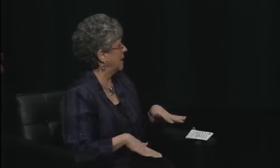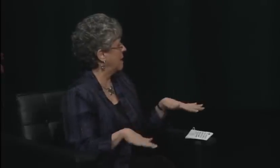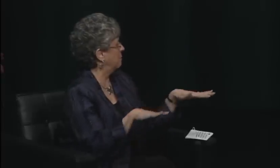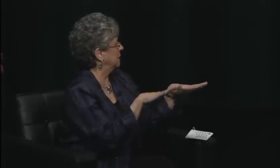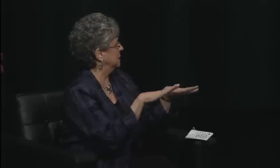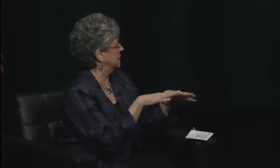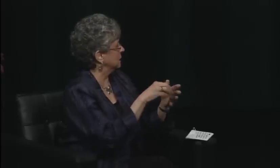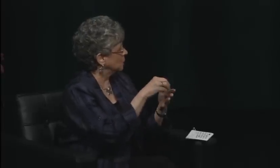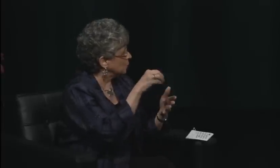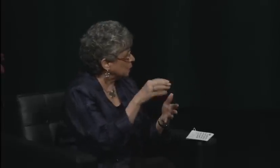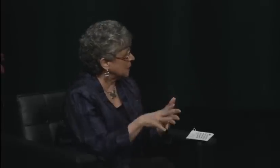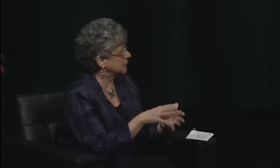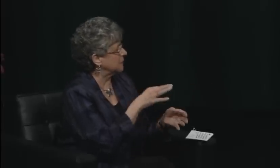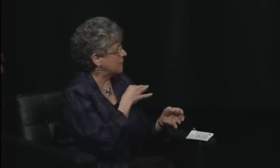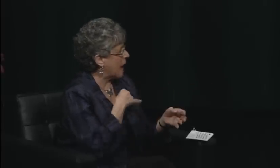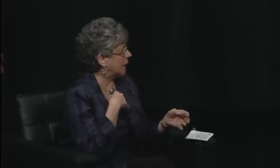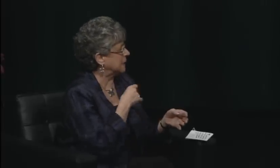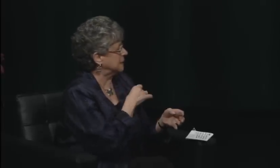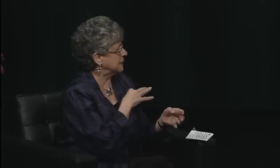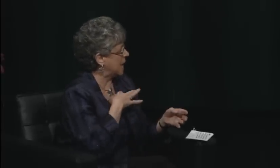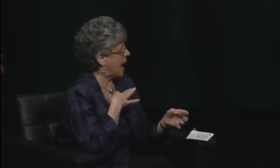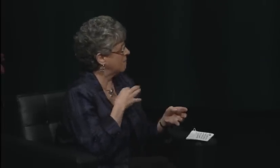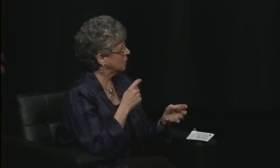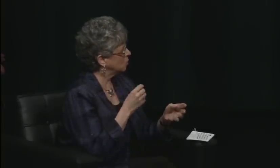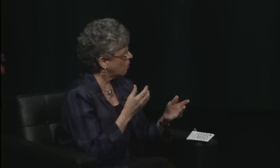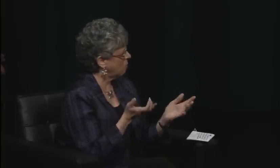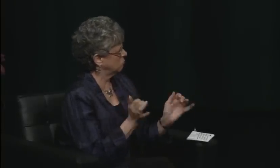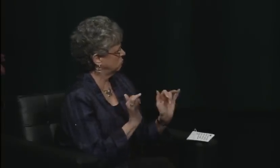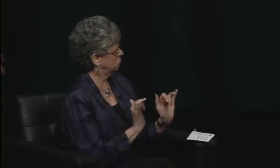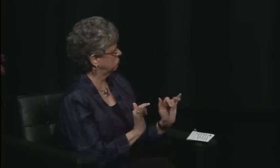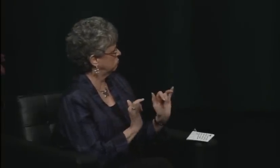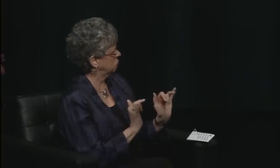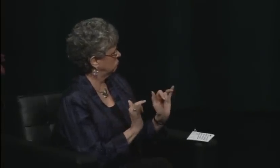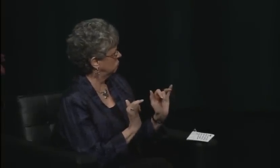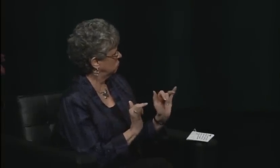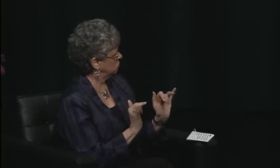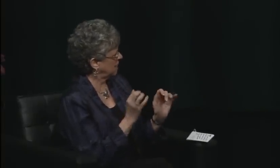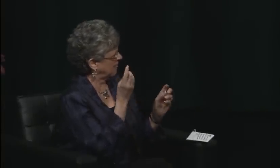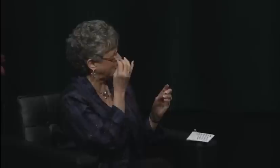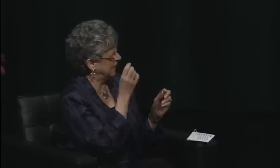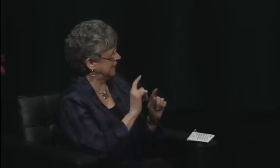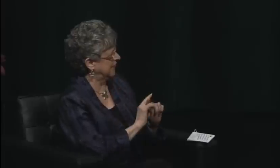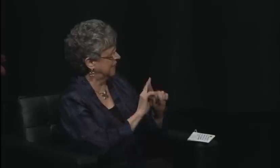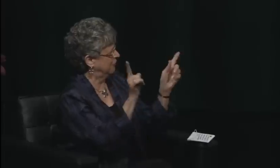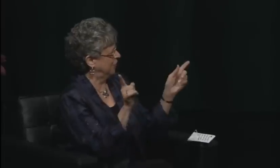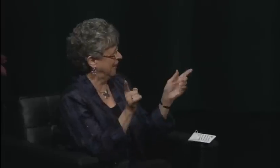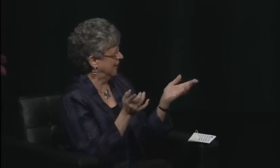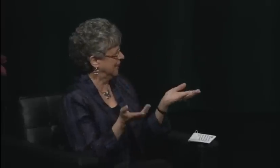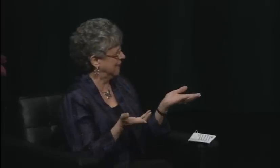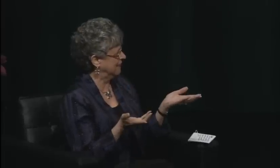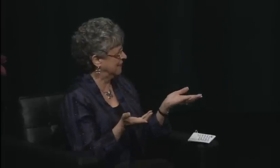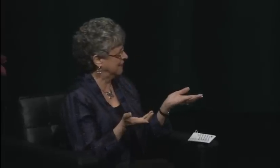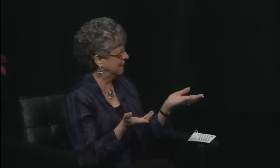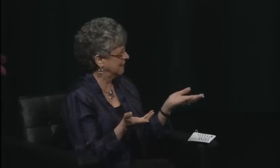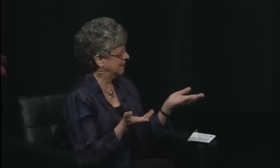Now, Jerry Covell had the spirit and the fire. He really had the fire for this, and I would say